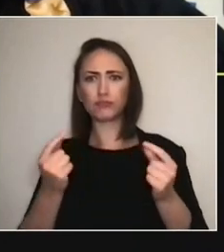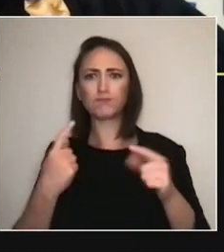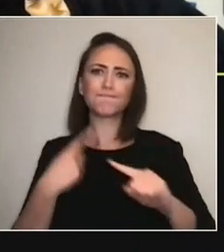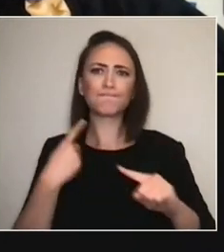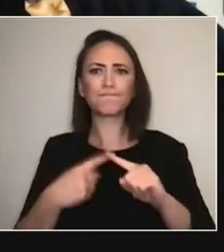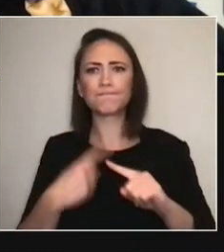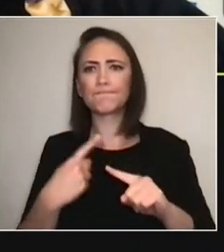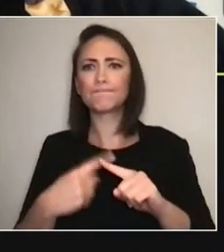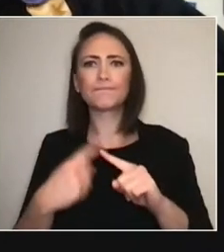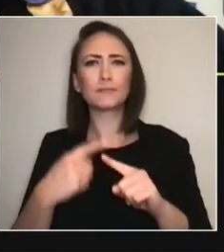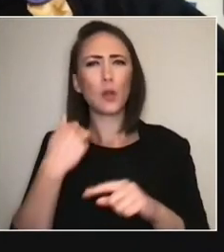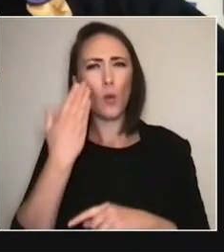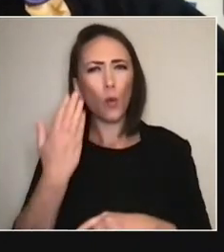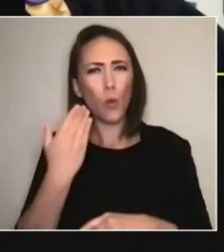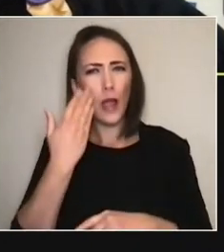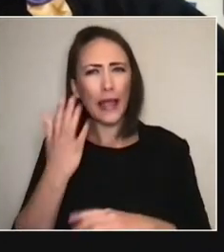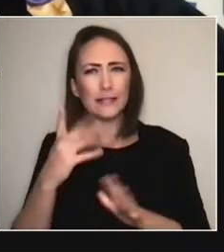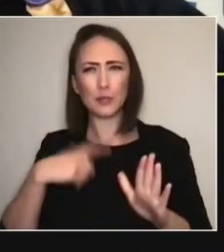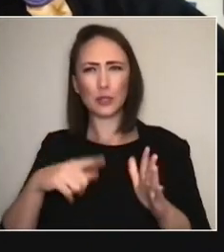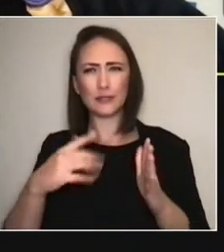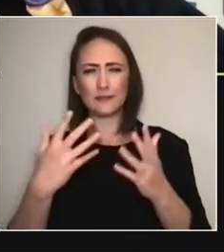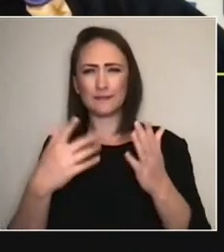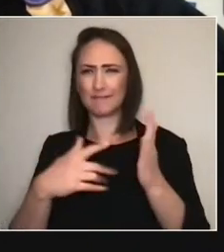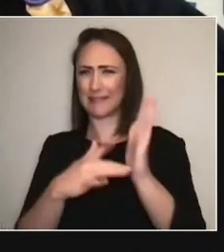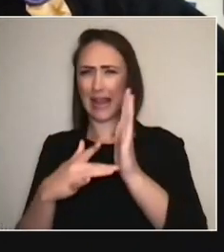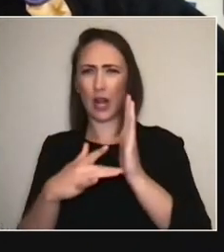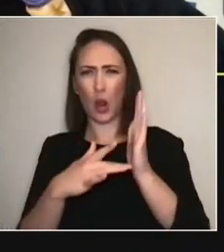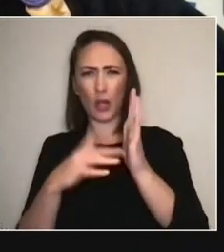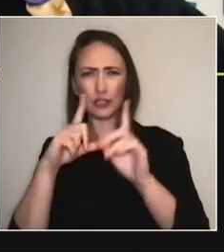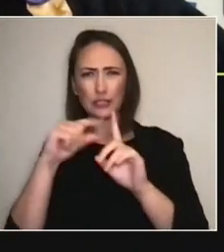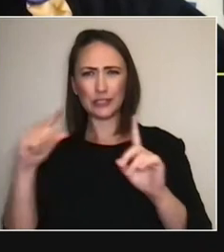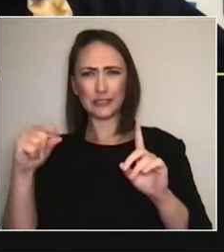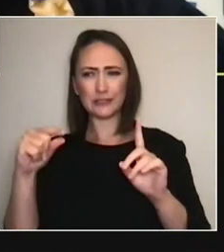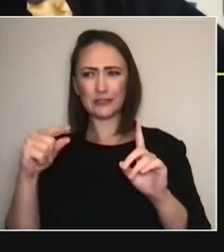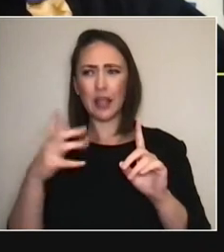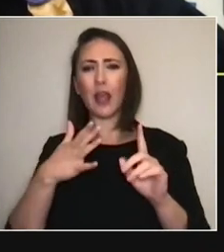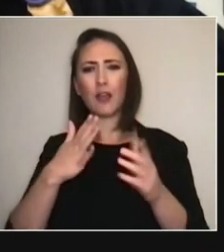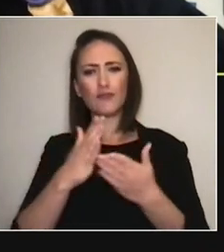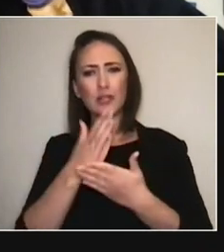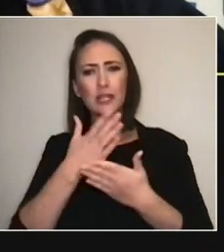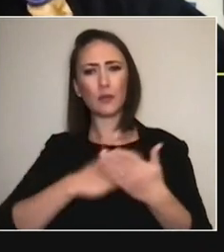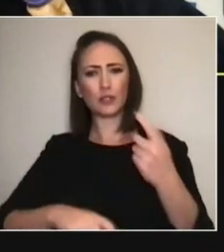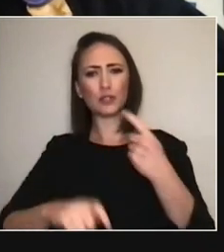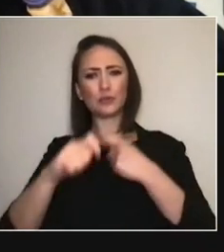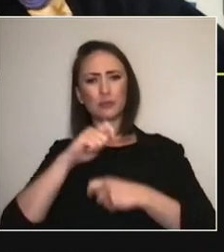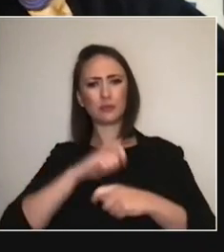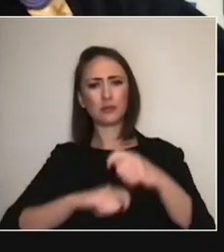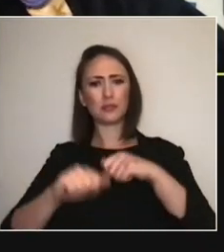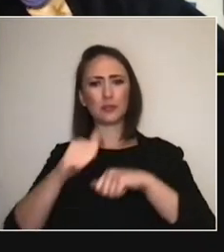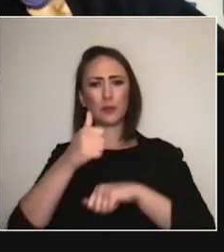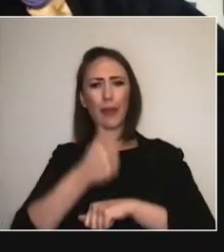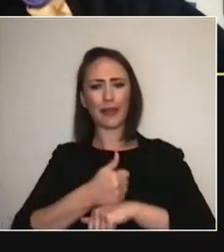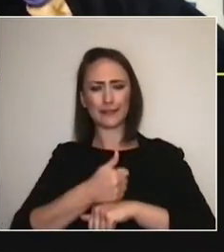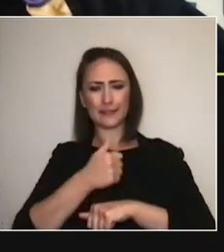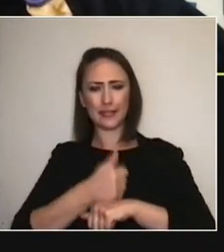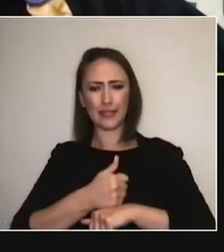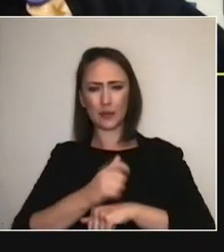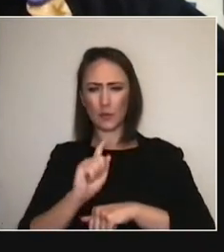I guess, in some ways, similar to what you were saying about returning to the elemental. What does that look like? What does that mean?